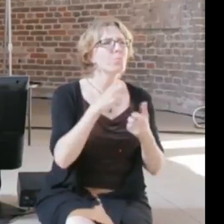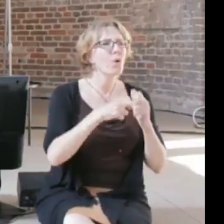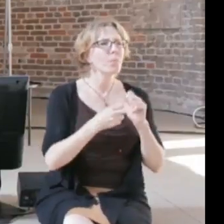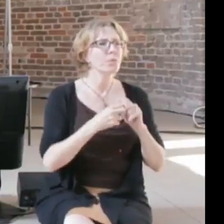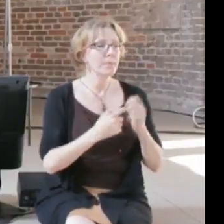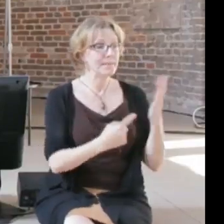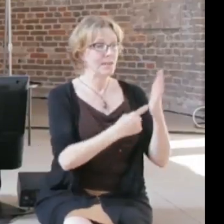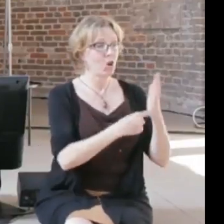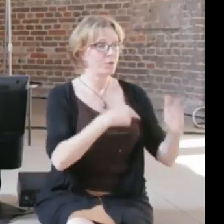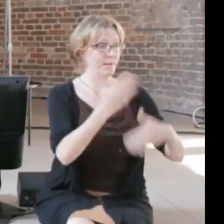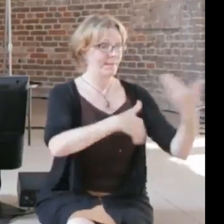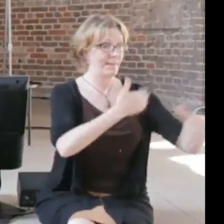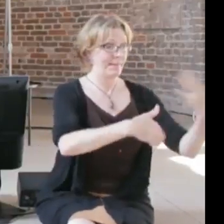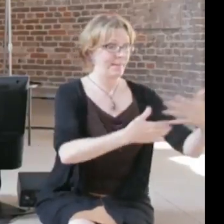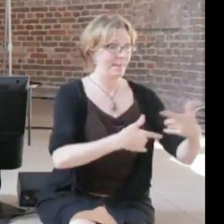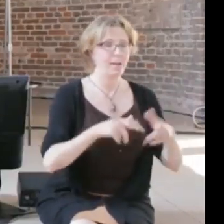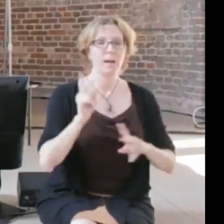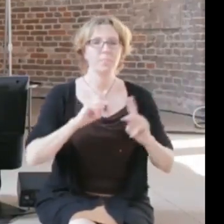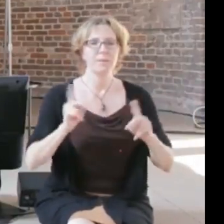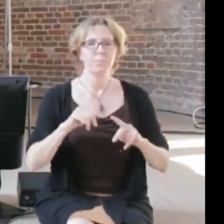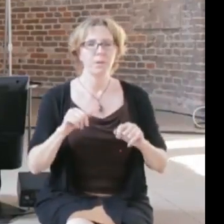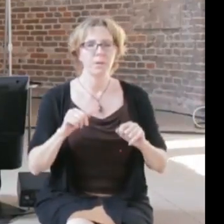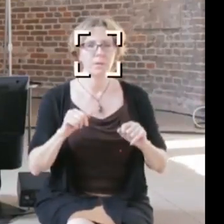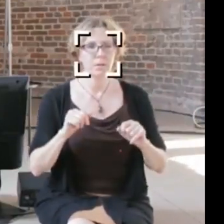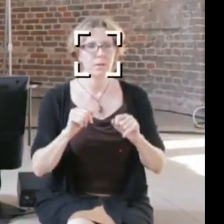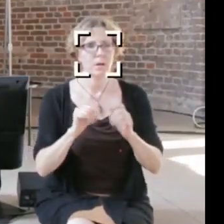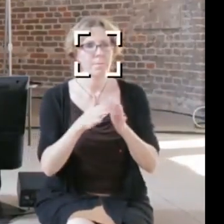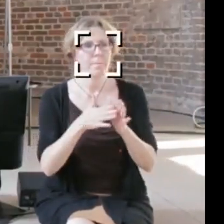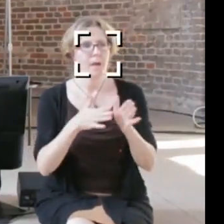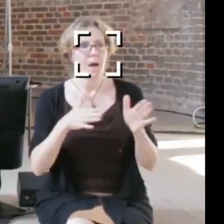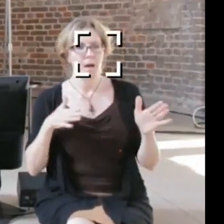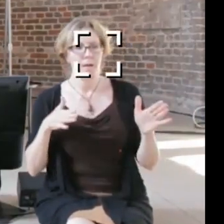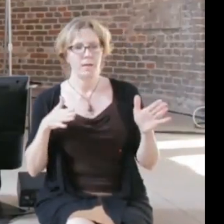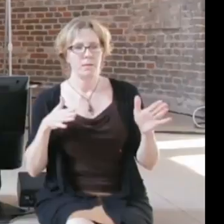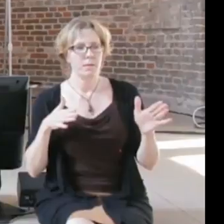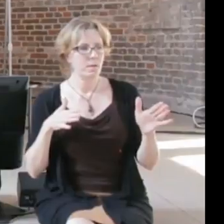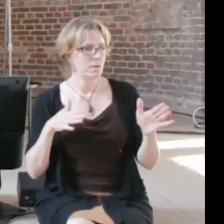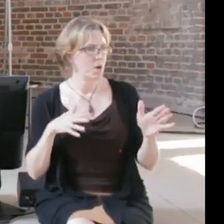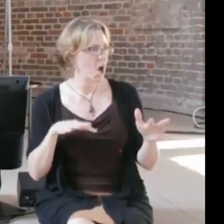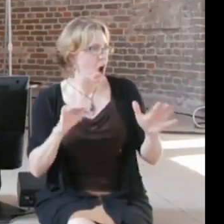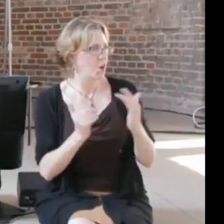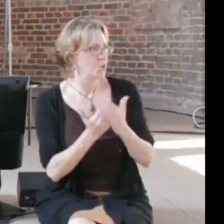but at the same time it a huge opportunity to have new ways of communicating with your